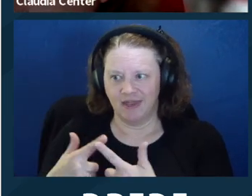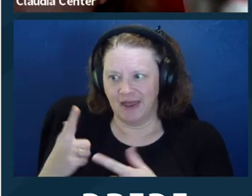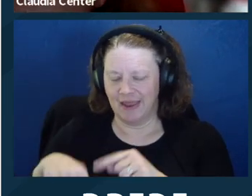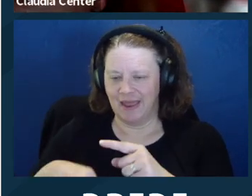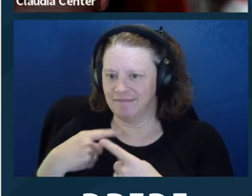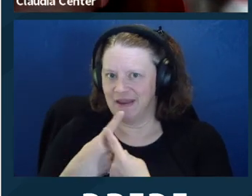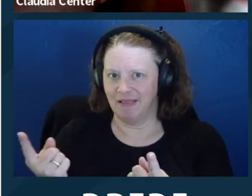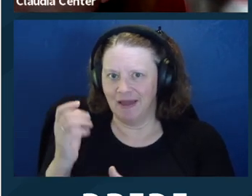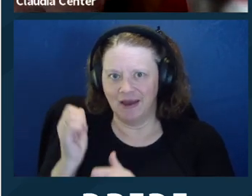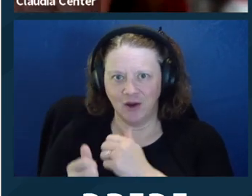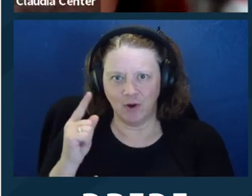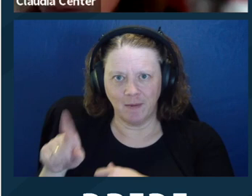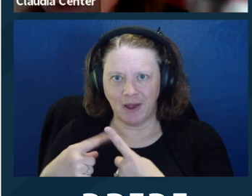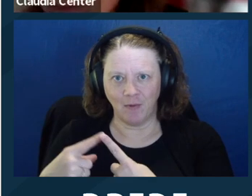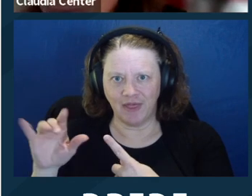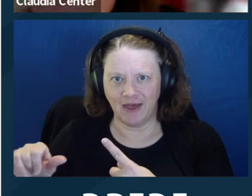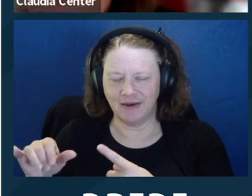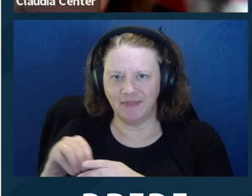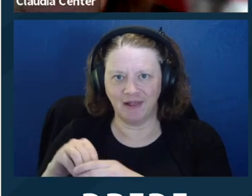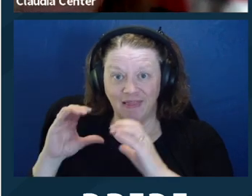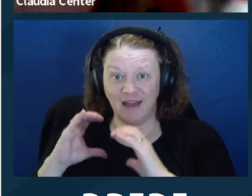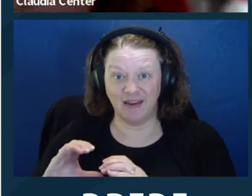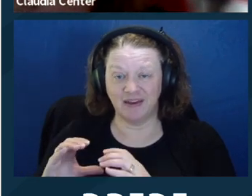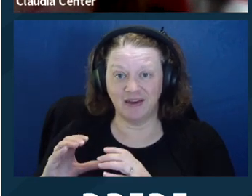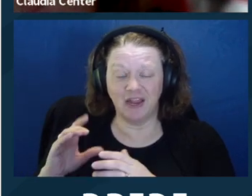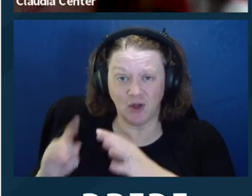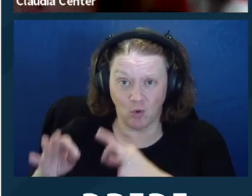I cannot disclose that to the Court without the client's permission. In immigration court,